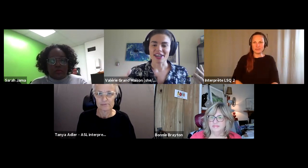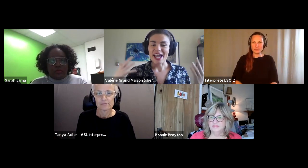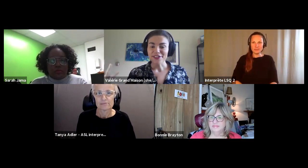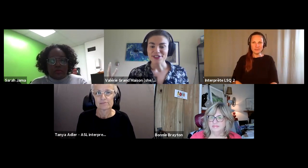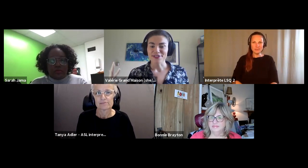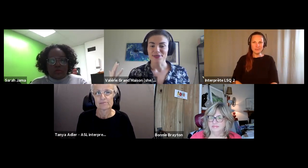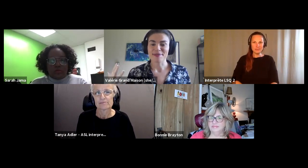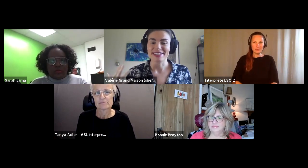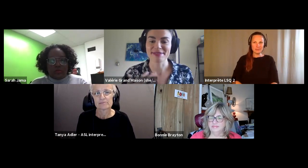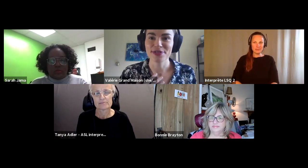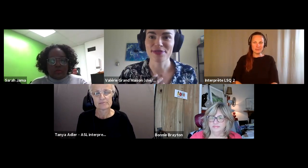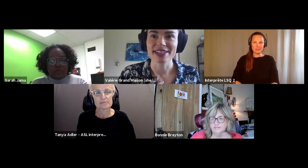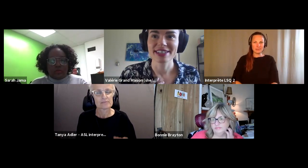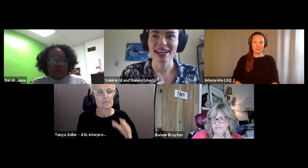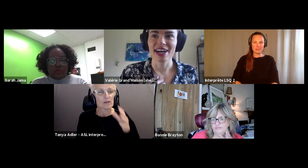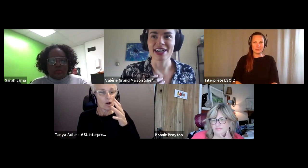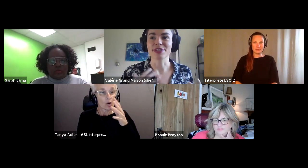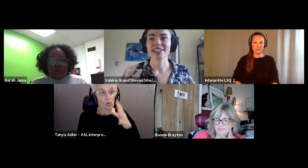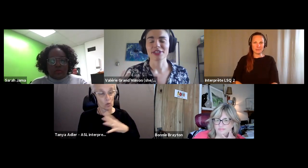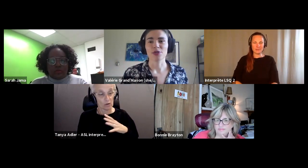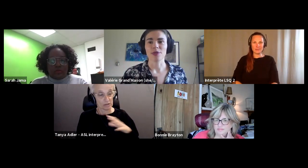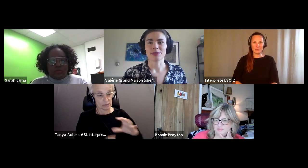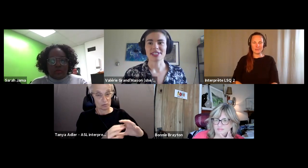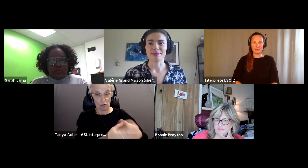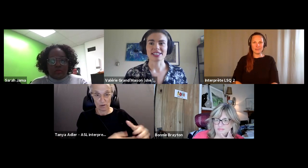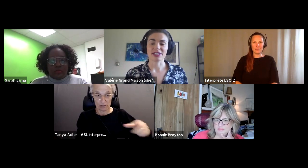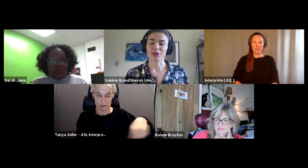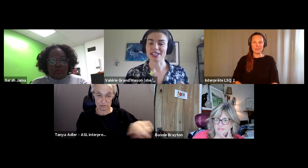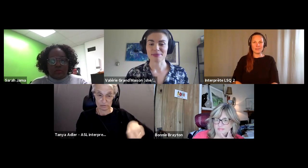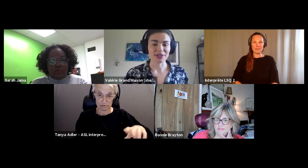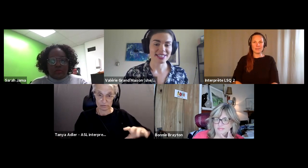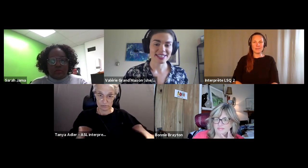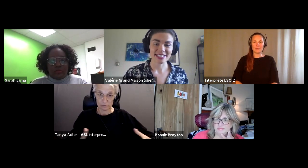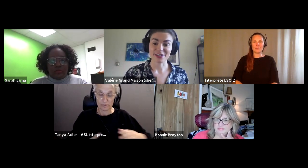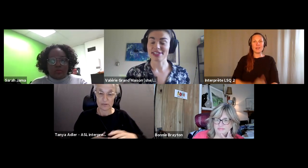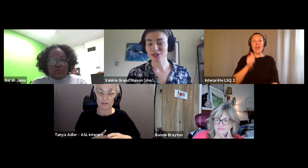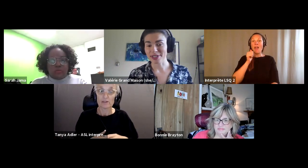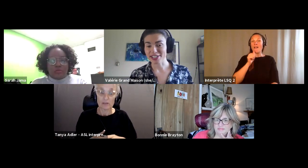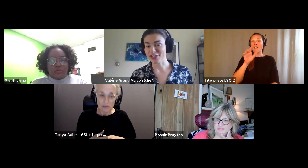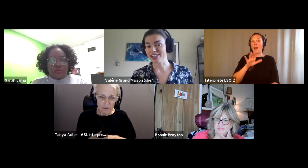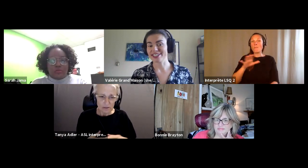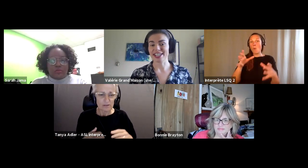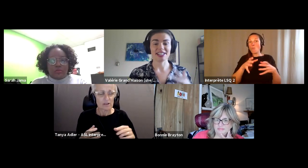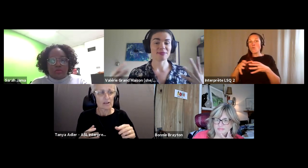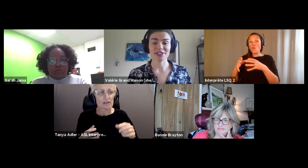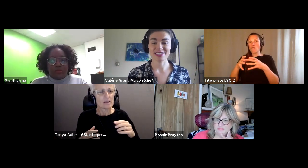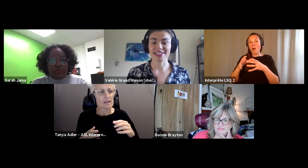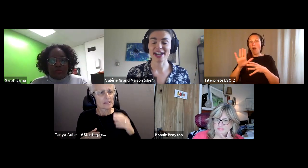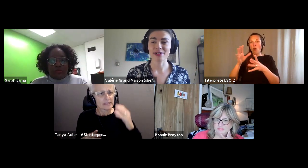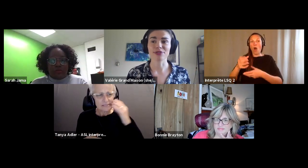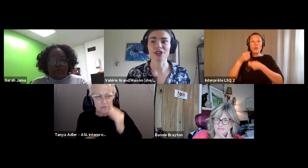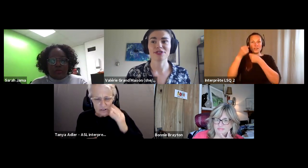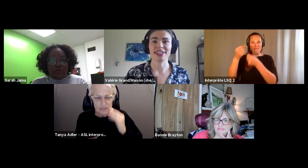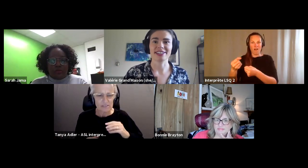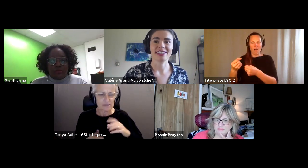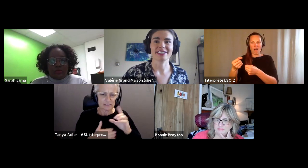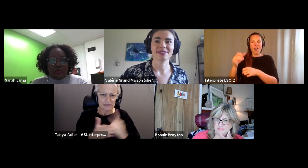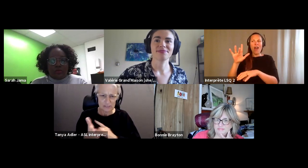Valérie Grand’Maison (she/elle): The efforts of the women's movement I, it was clear for women with disabilities, that the experiences of discrimination and the experiences in my life will not recognize.